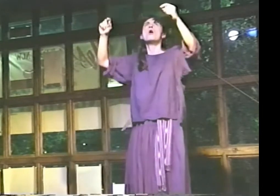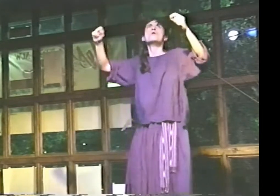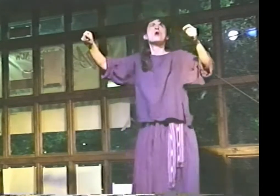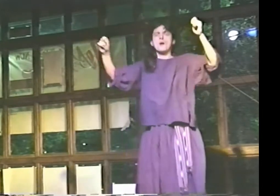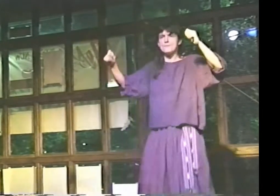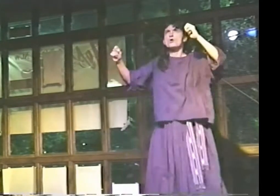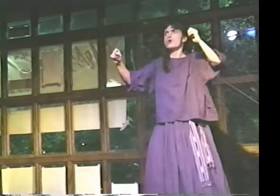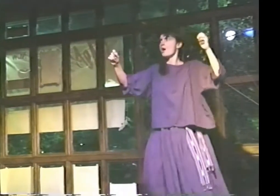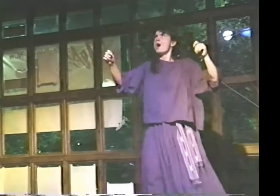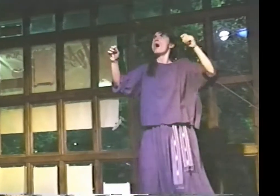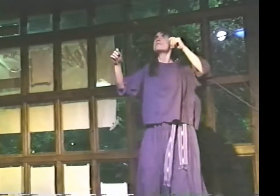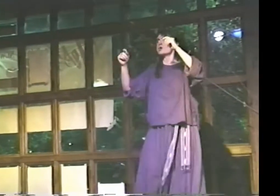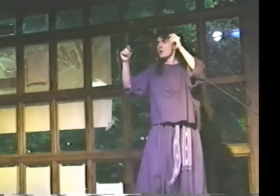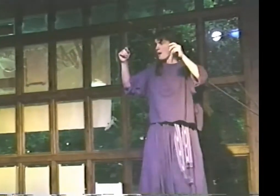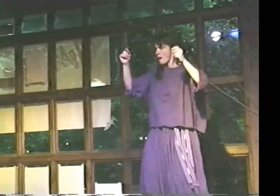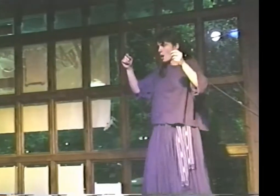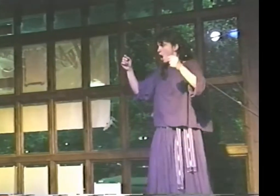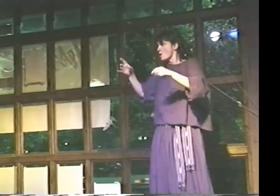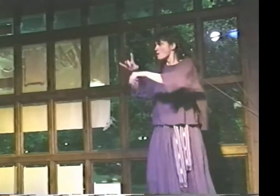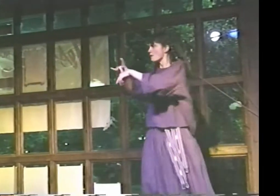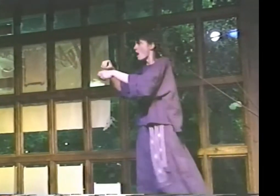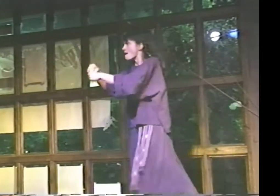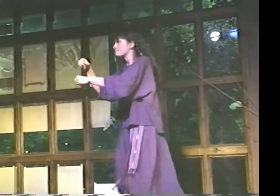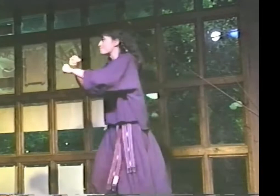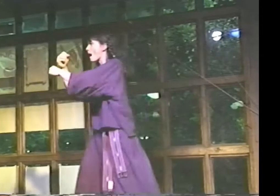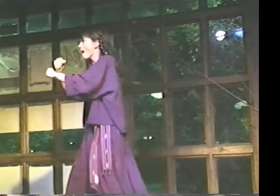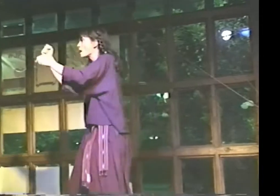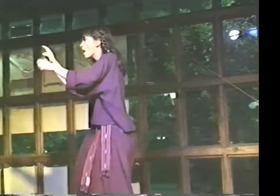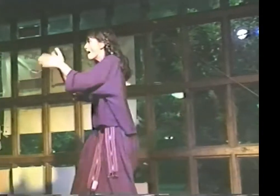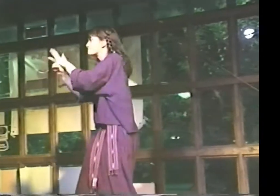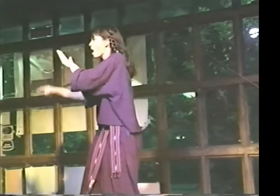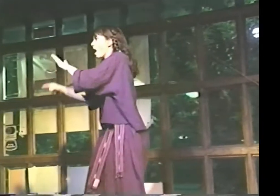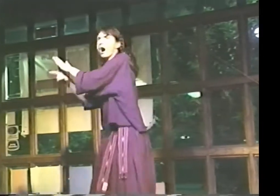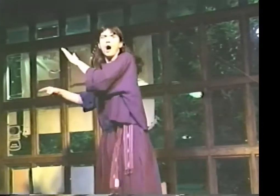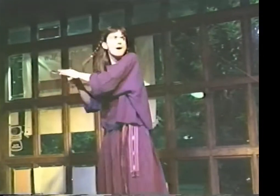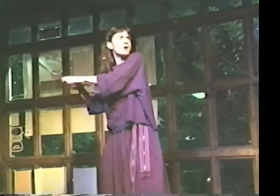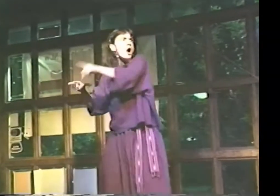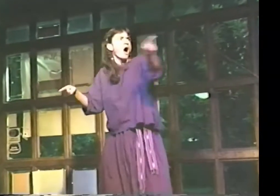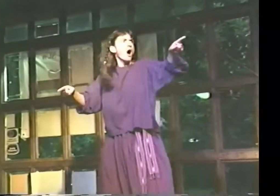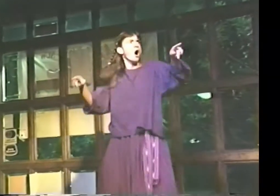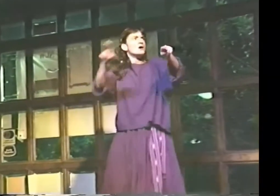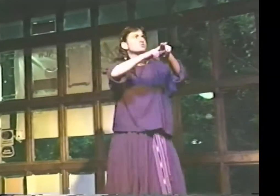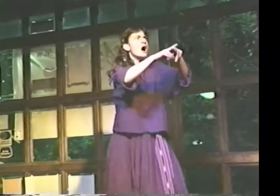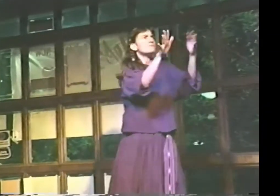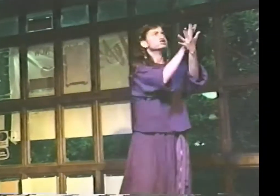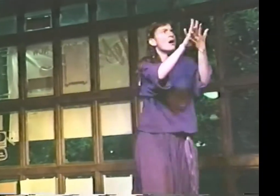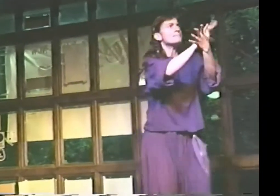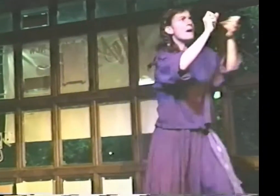[IMITATES GASPING] "IT'S SERIOUS. AND THE BOMBS-- BOMBS--BOMBS.